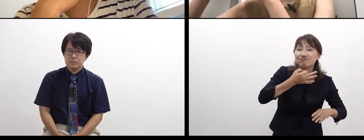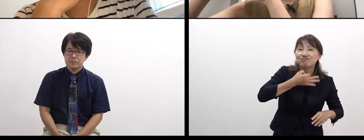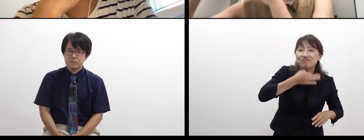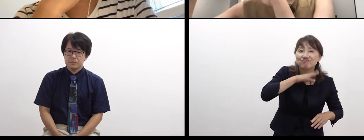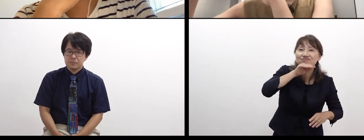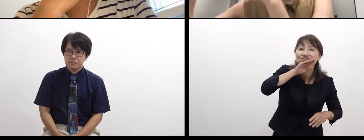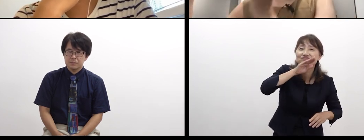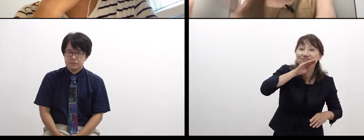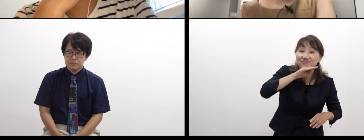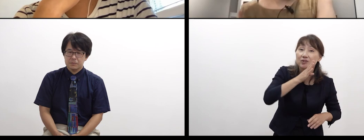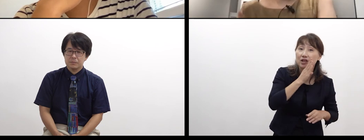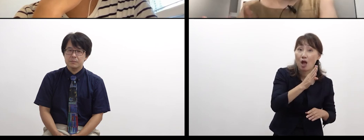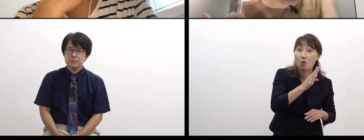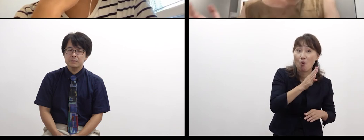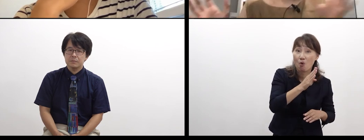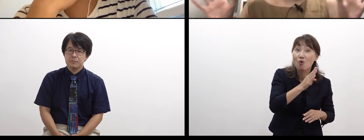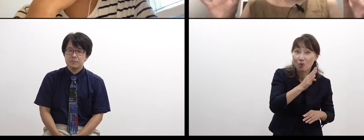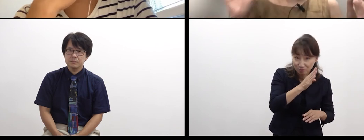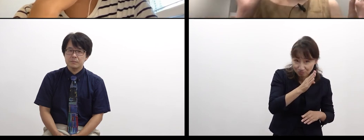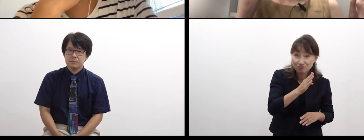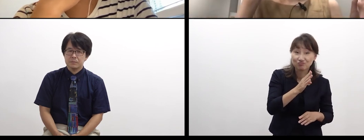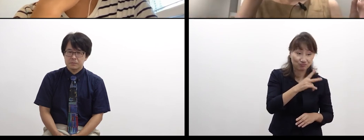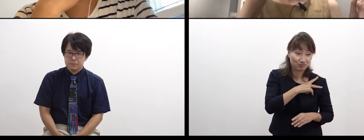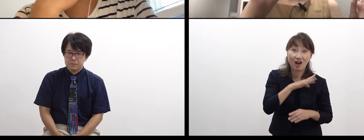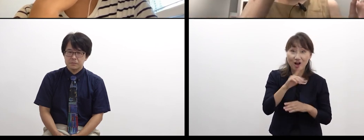and of speech language